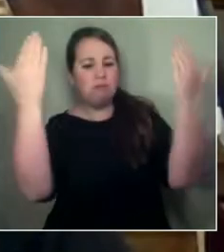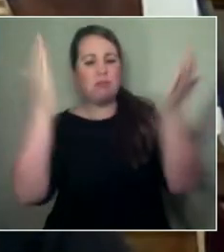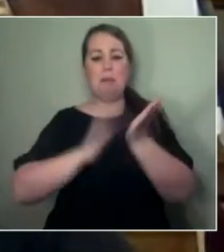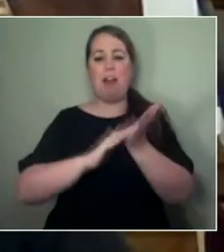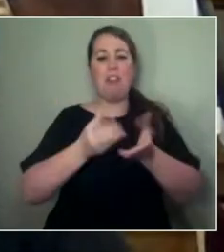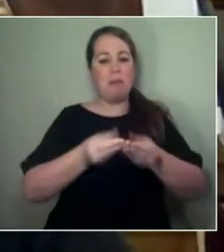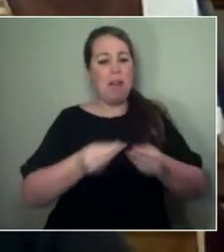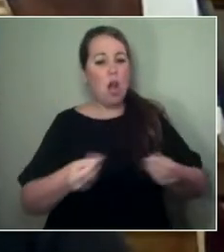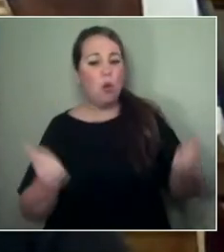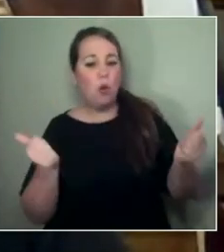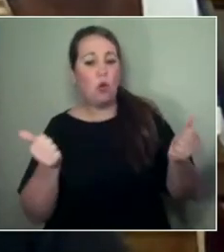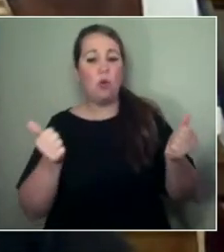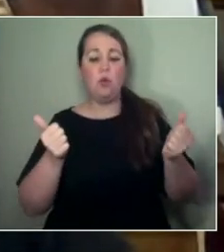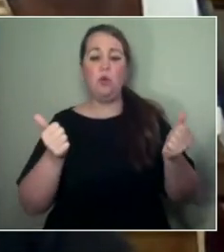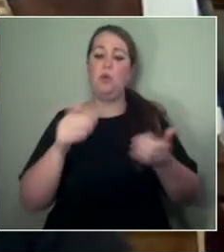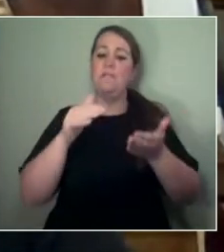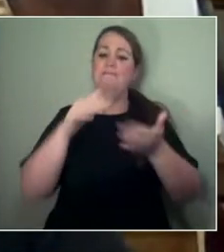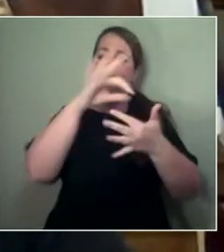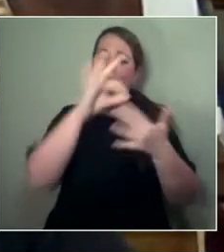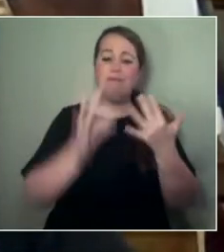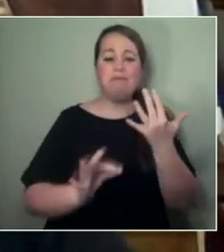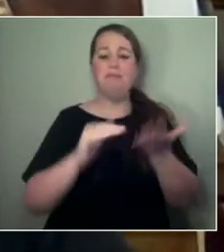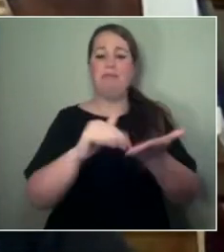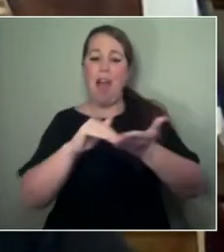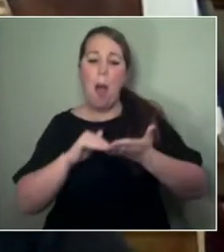Kia wātea, kia māmā, kia mārama, tuku.